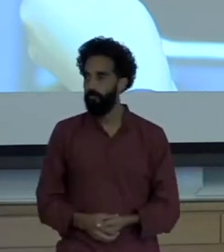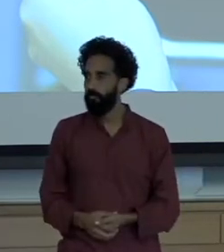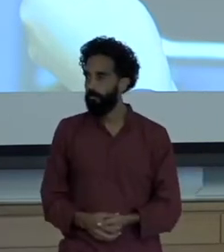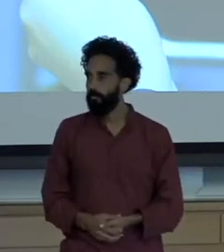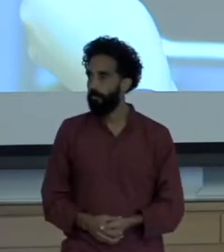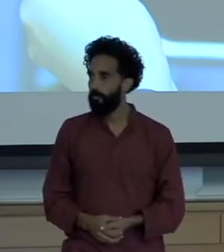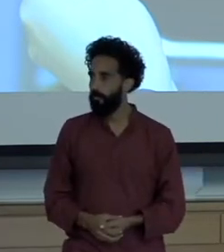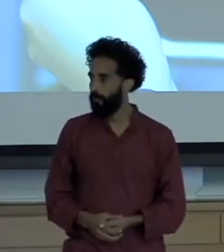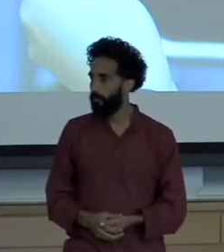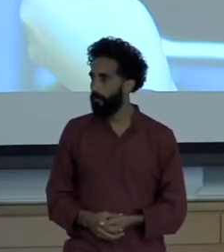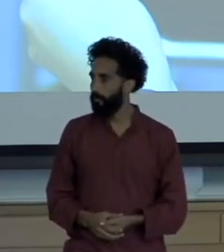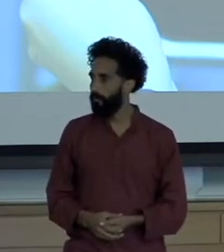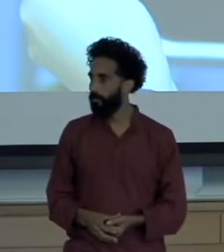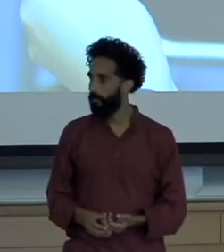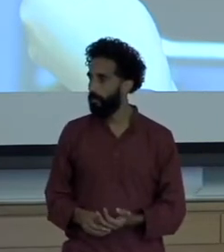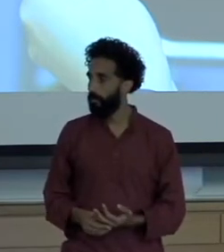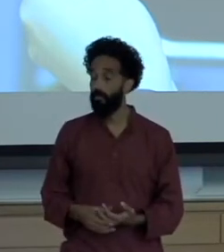So the stories of those in the front lines